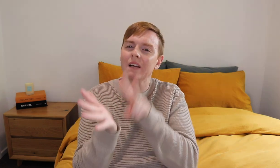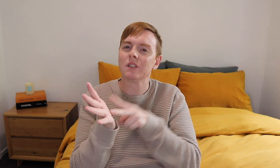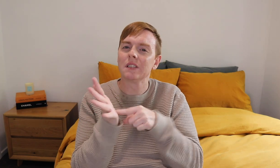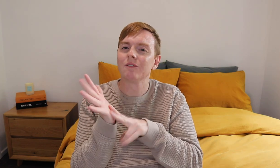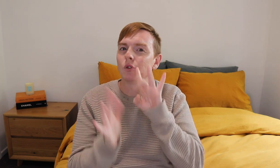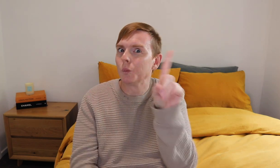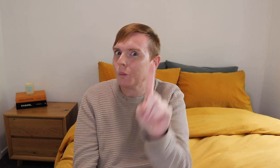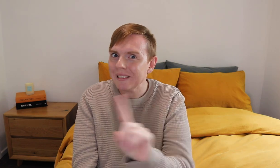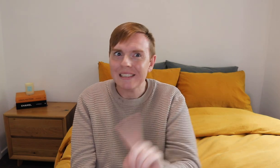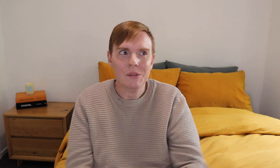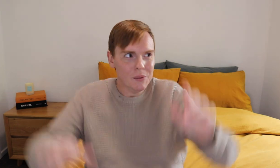Q: What is your favourite TV shows?